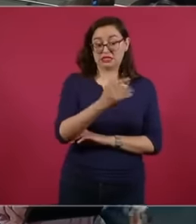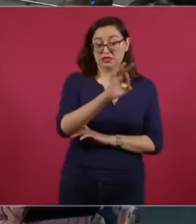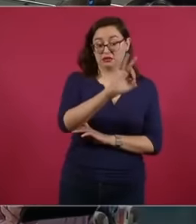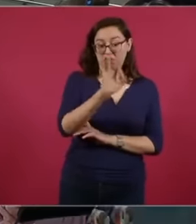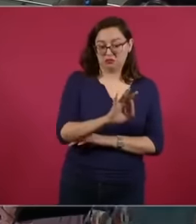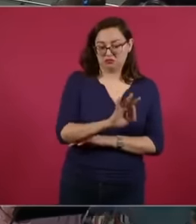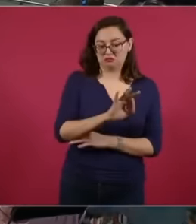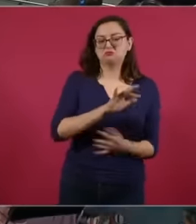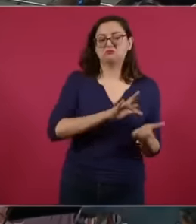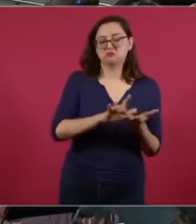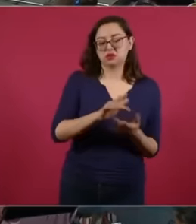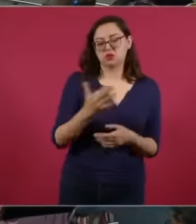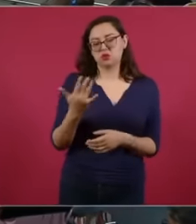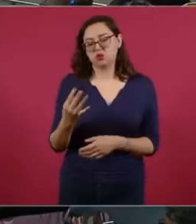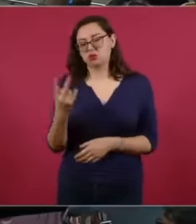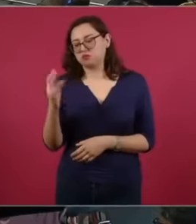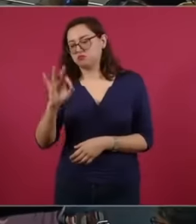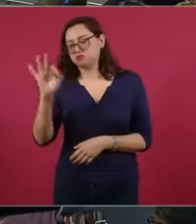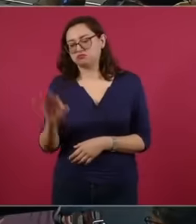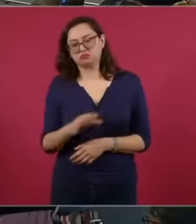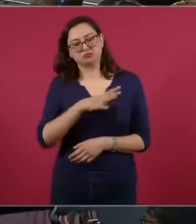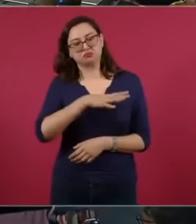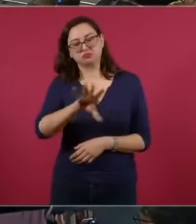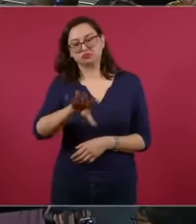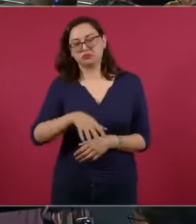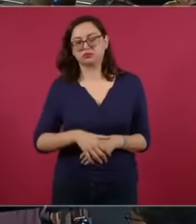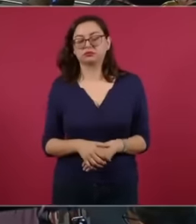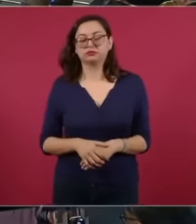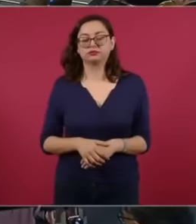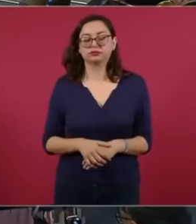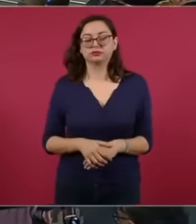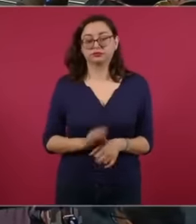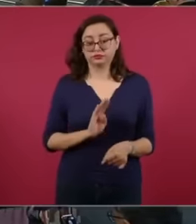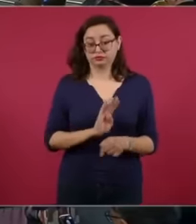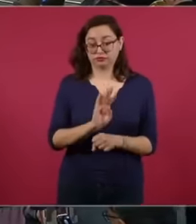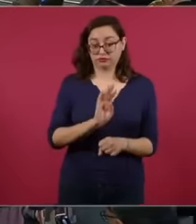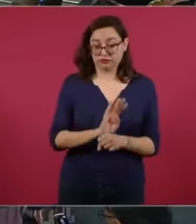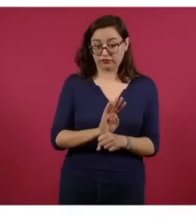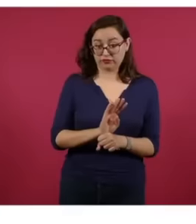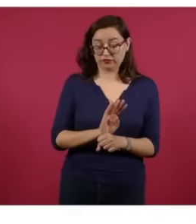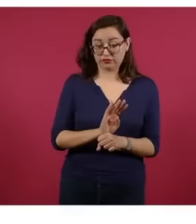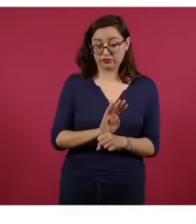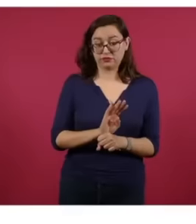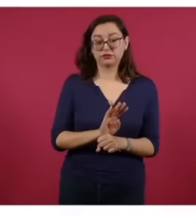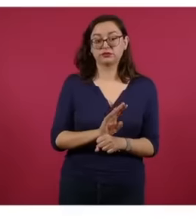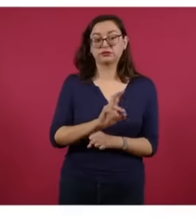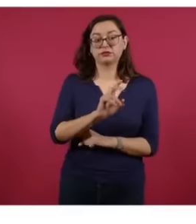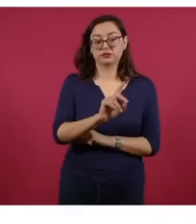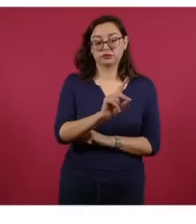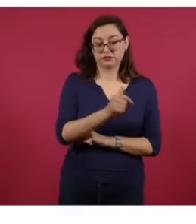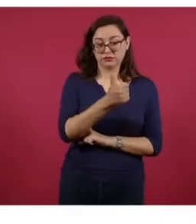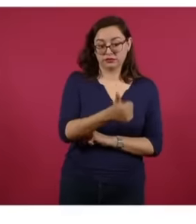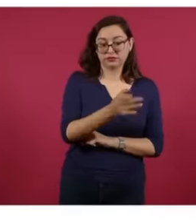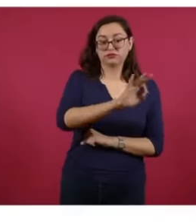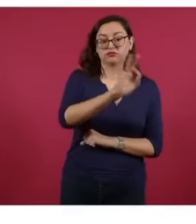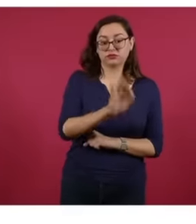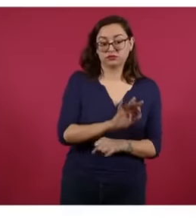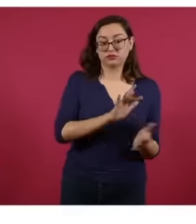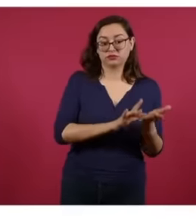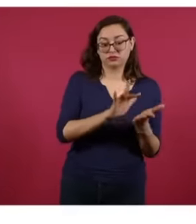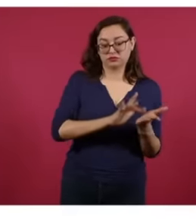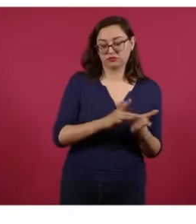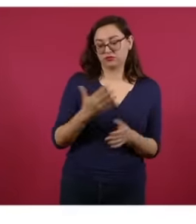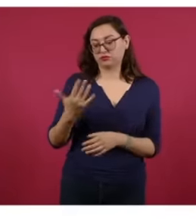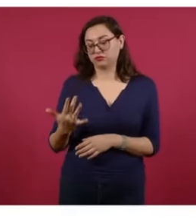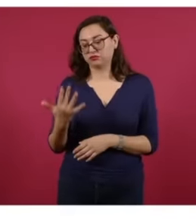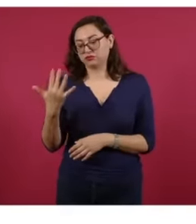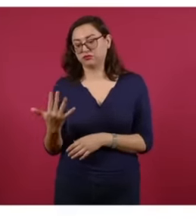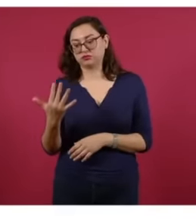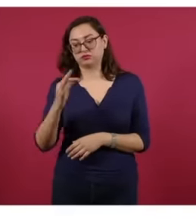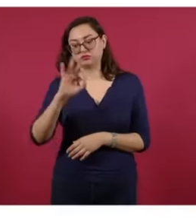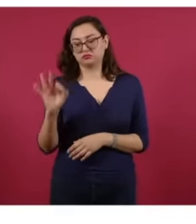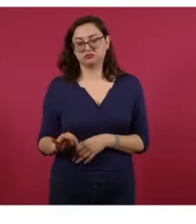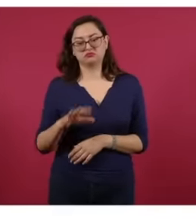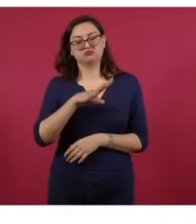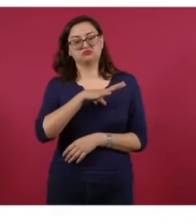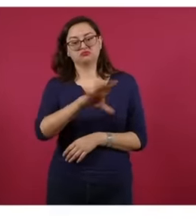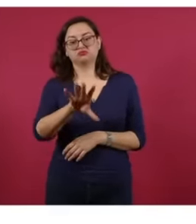52 rejection Luis Ignacio Lula da Silva has 36 approval And 55 rejection Alexander de